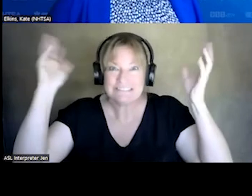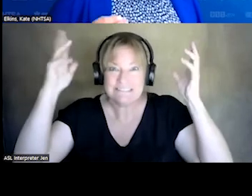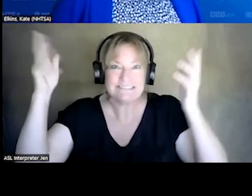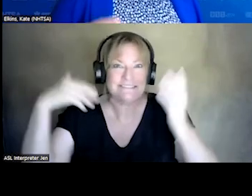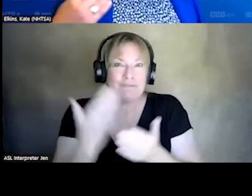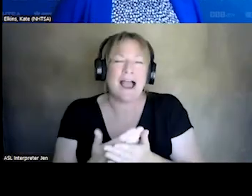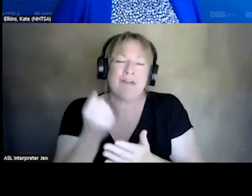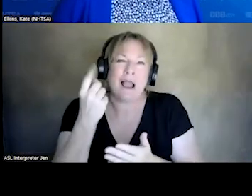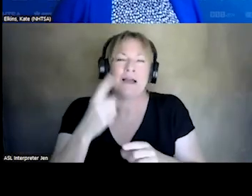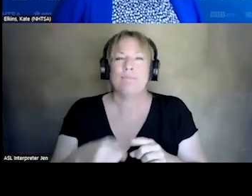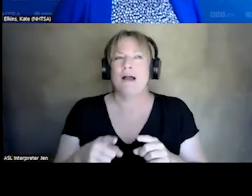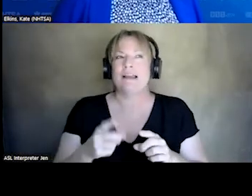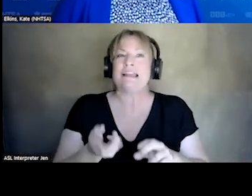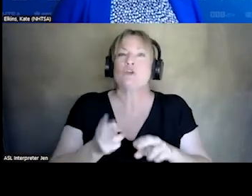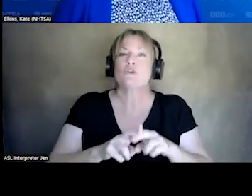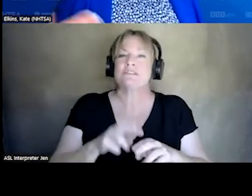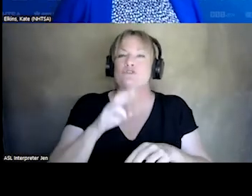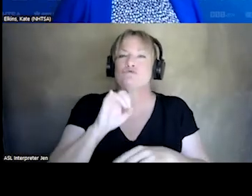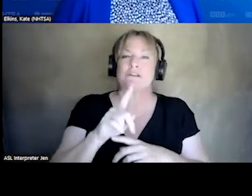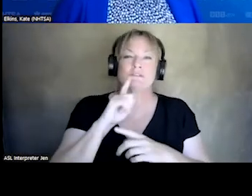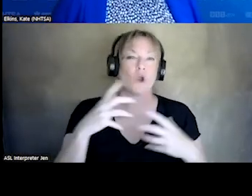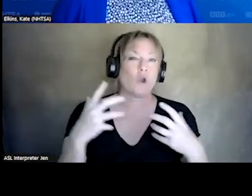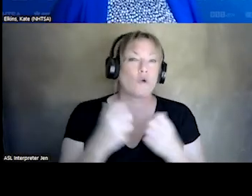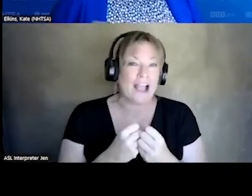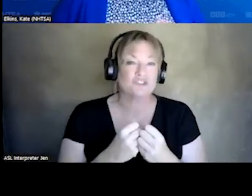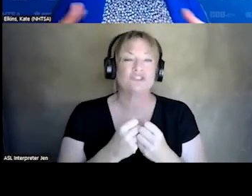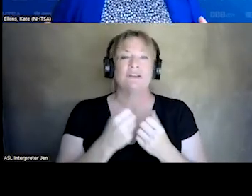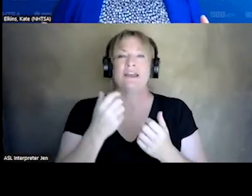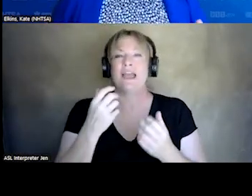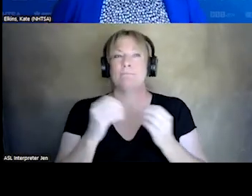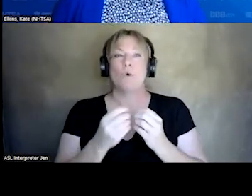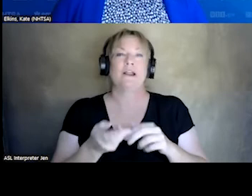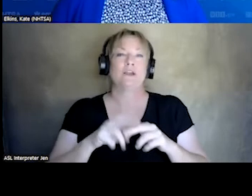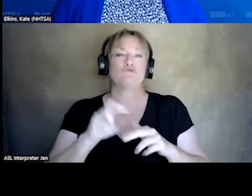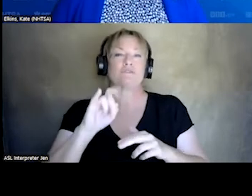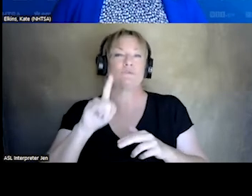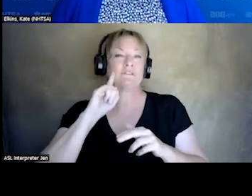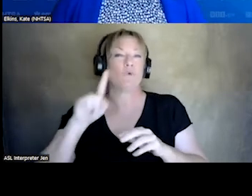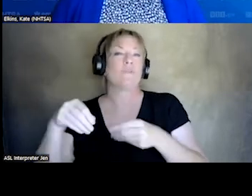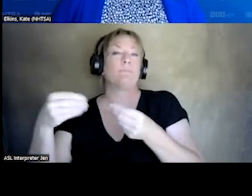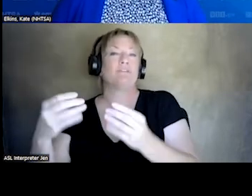BUT THE INCREASES RISK OF CRASHES. IT CAN INCREASE RISK FOR PROVIDERS. AS WELL AS PATIENTS.